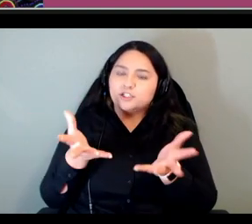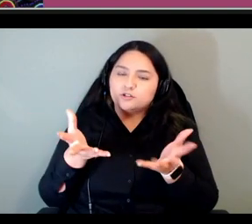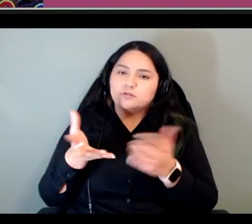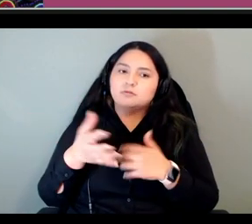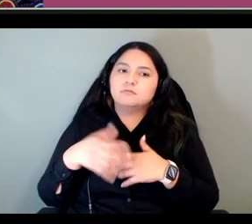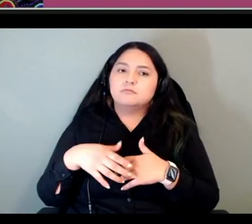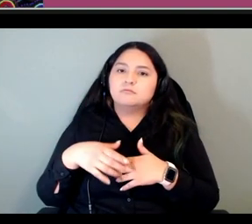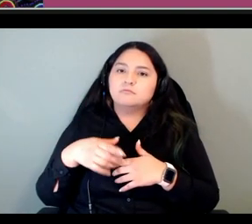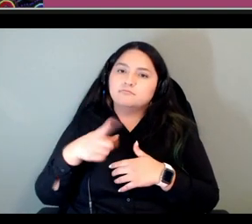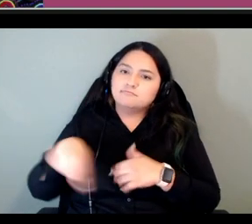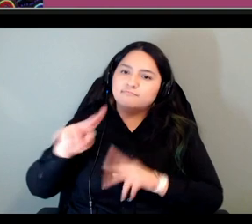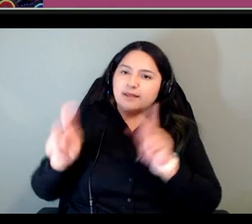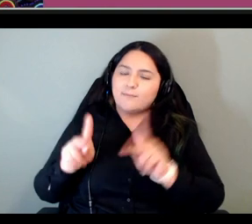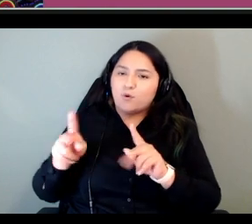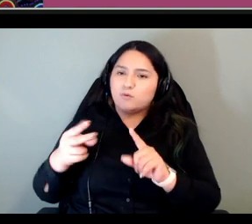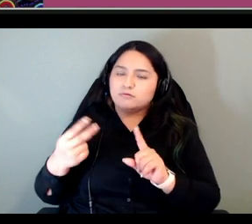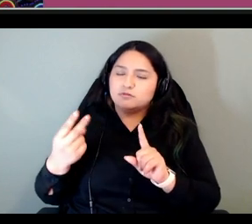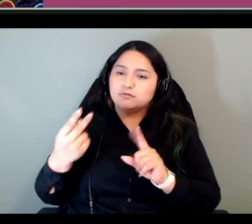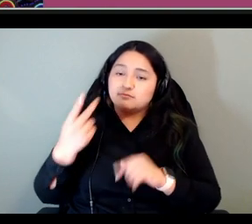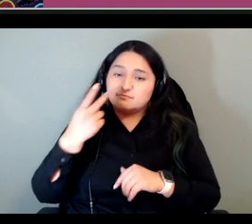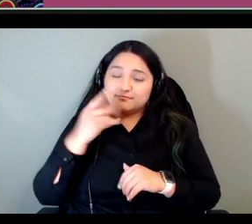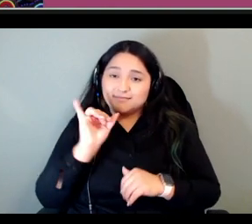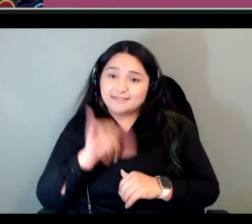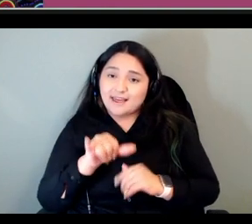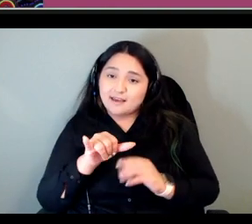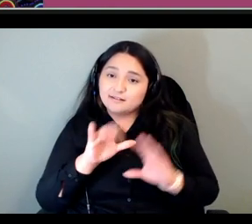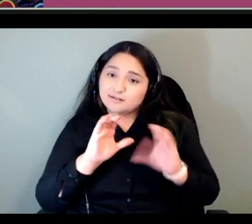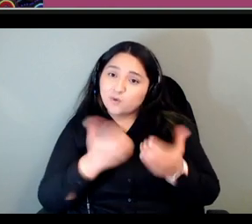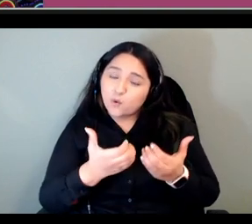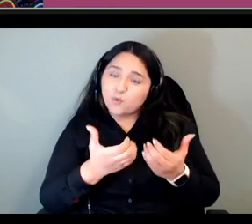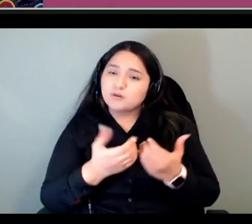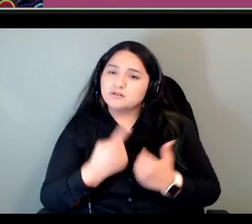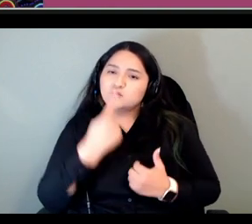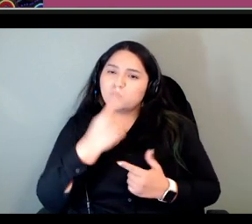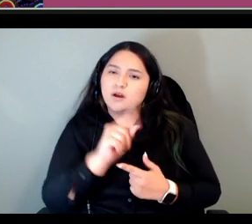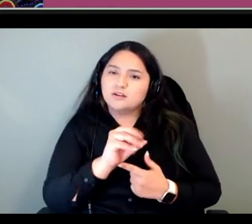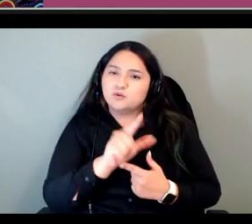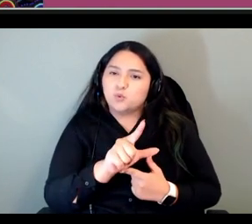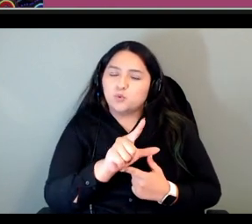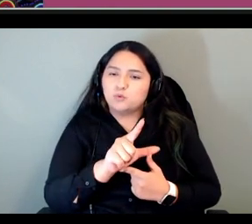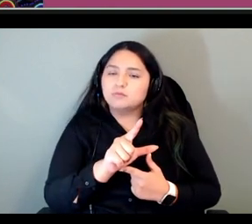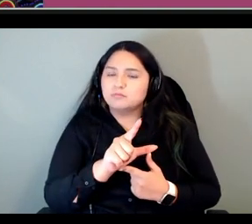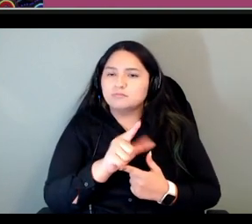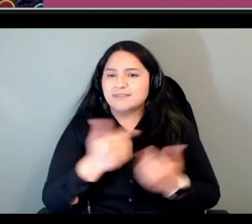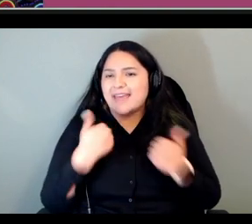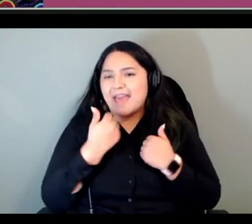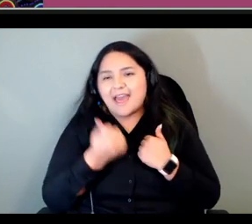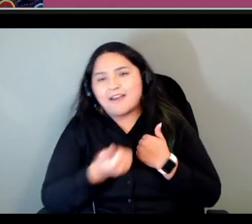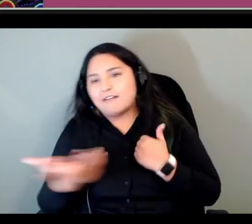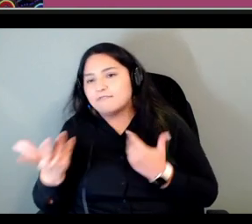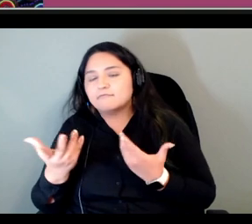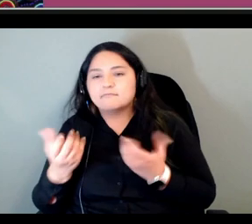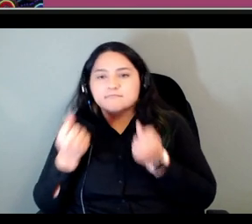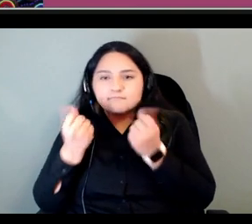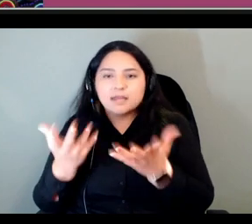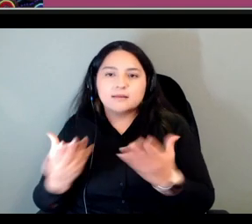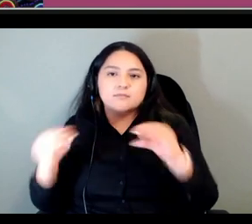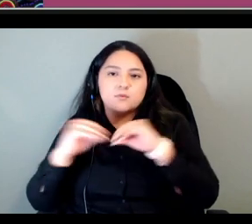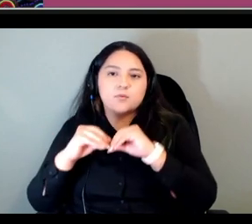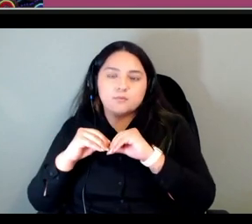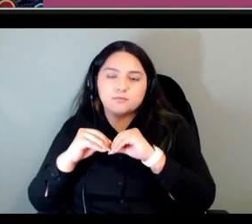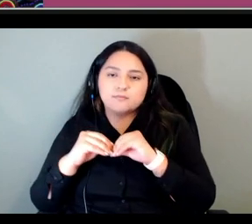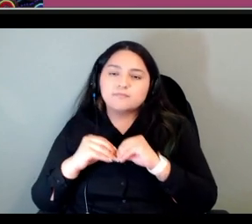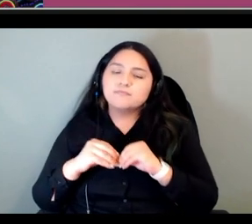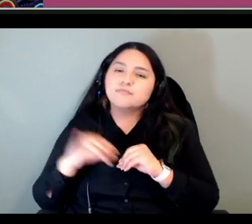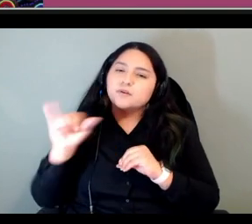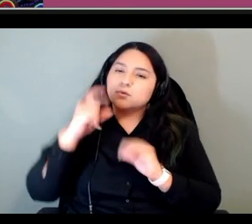course as just being one tool among many um especially um recognizing that breath to breath